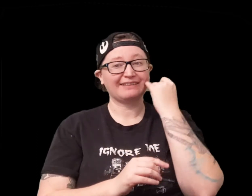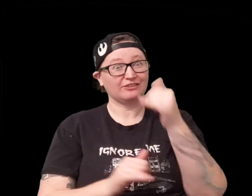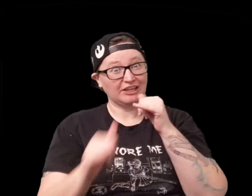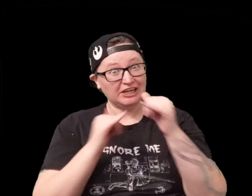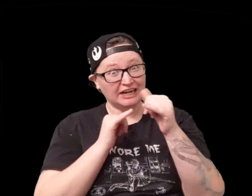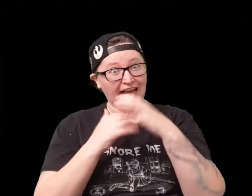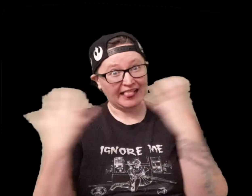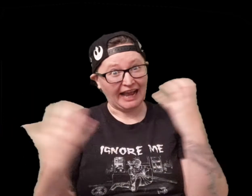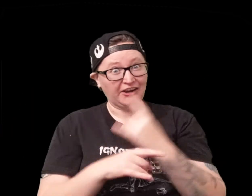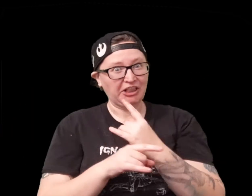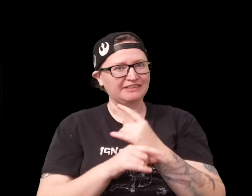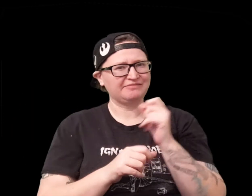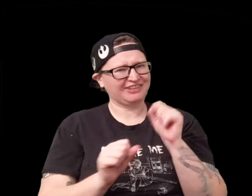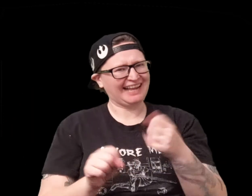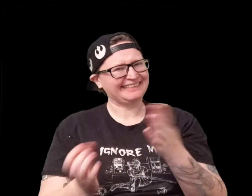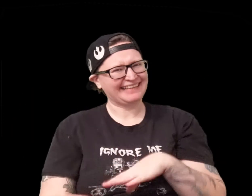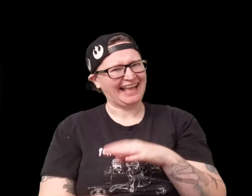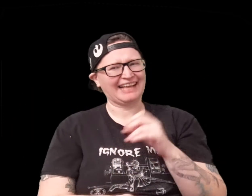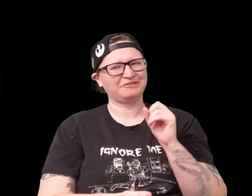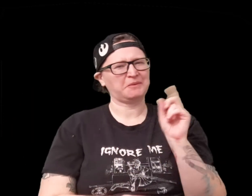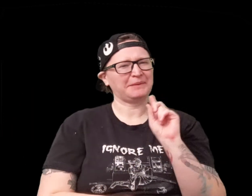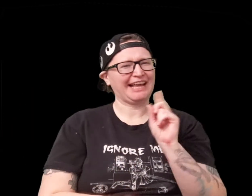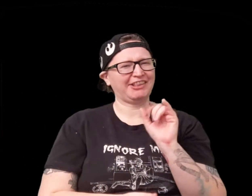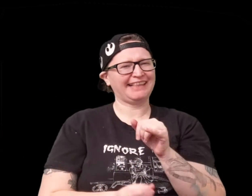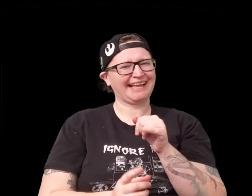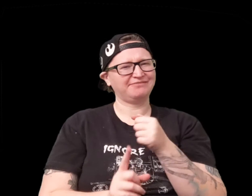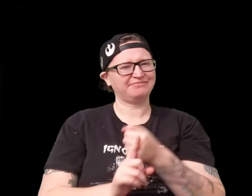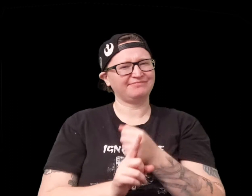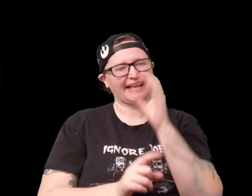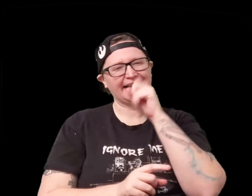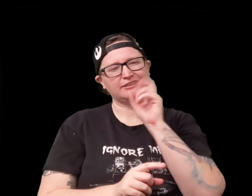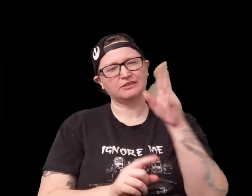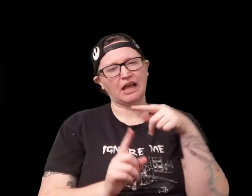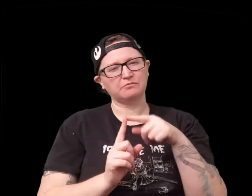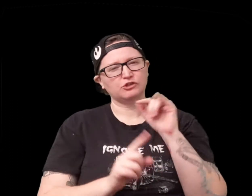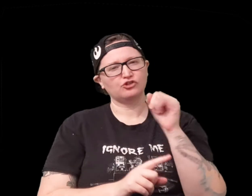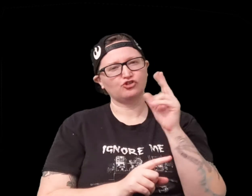but if you're drinking a lot of alcohol then you could die so I'm not sure where that line is I